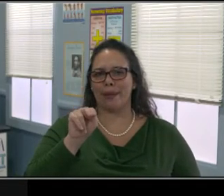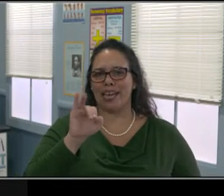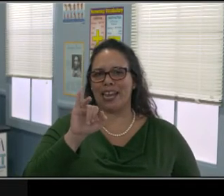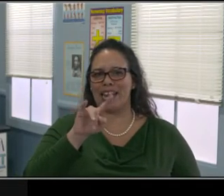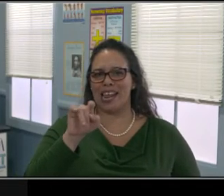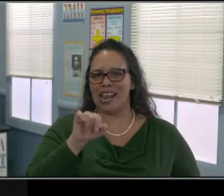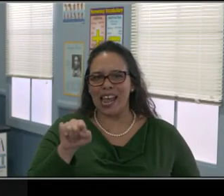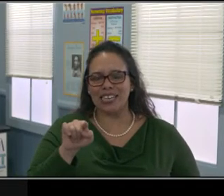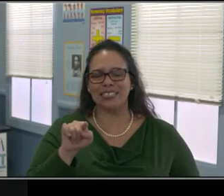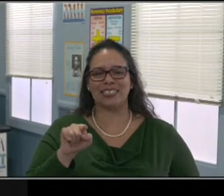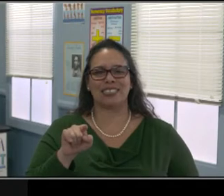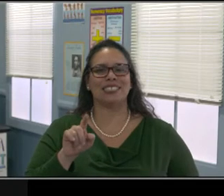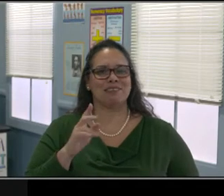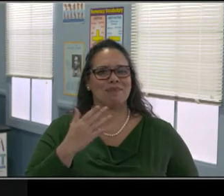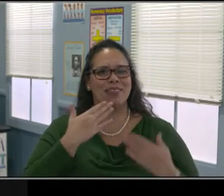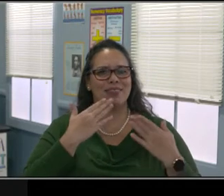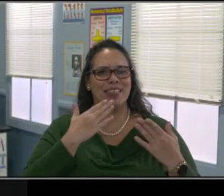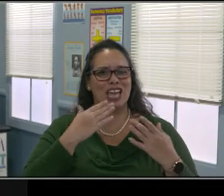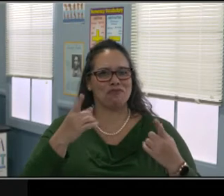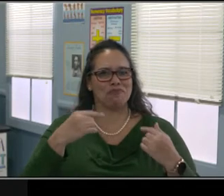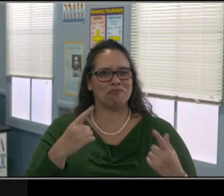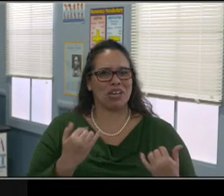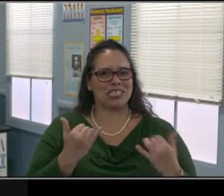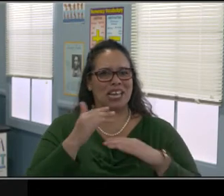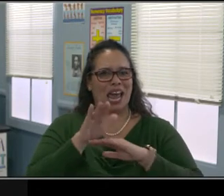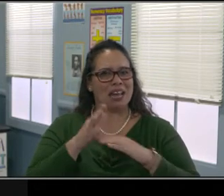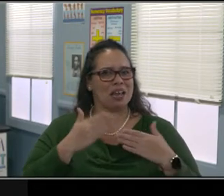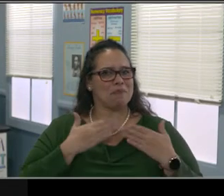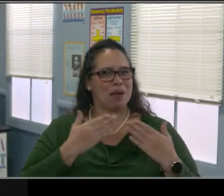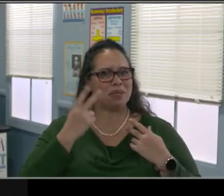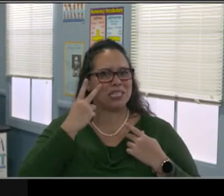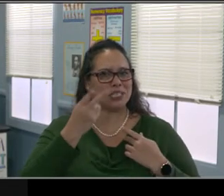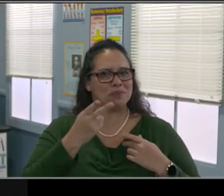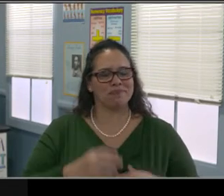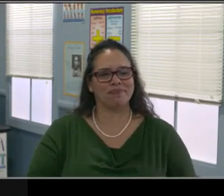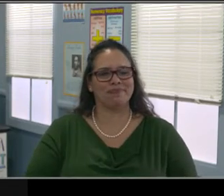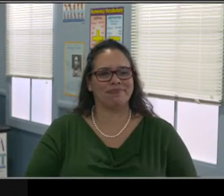what was just talked about... Can everybody see it?